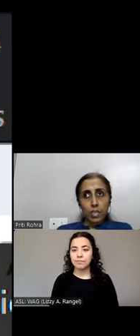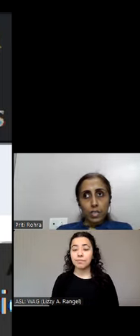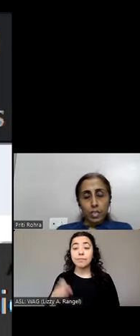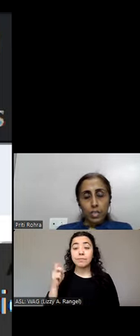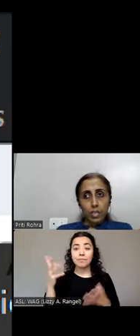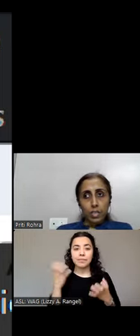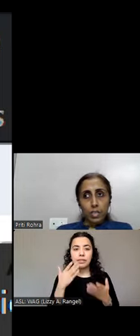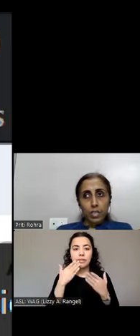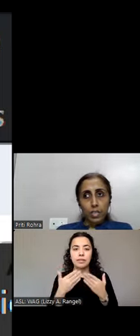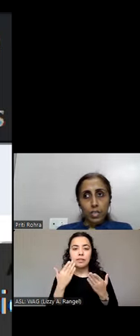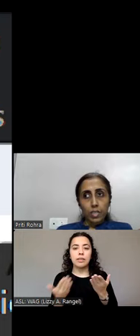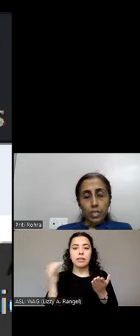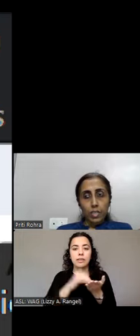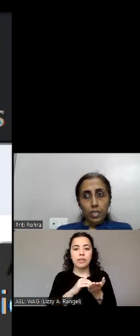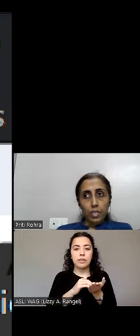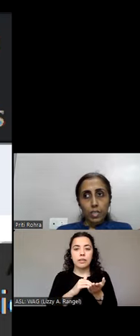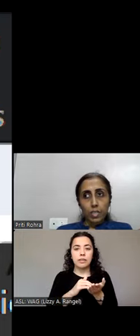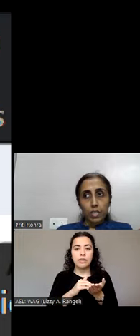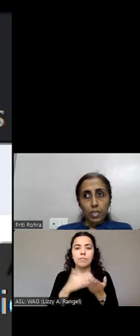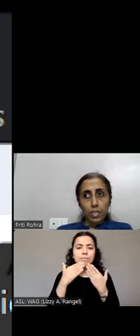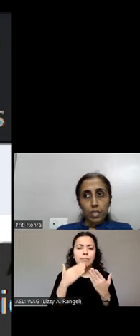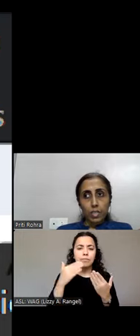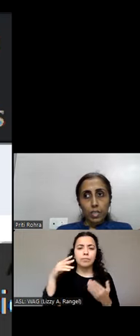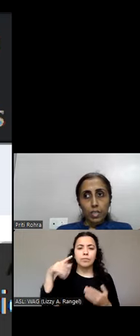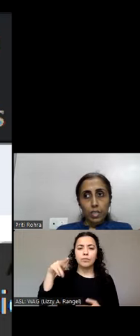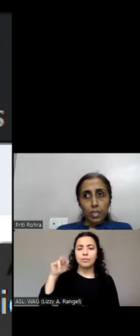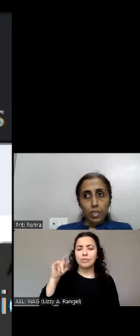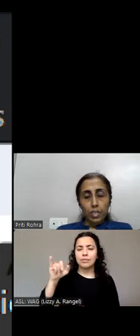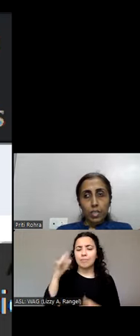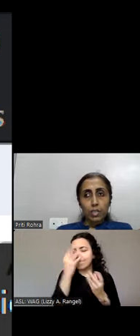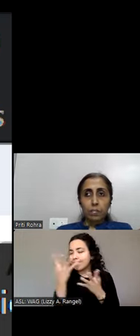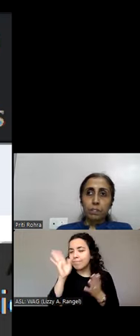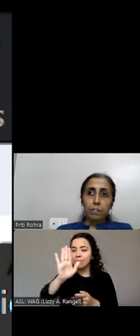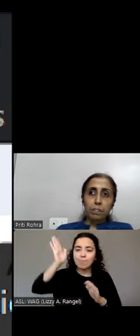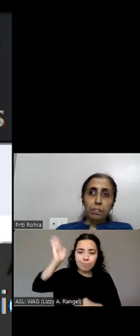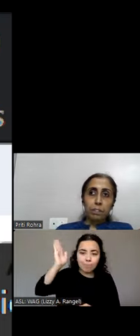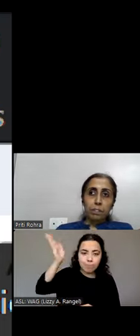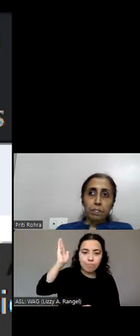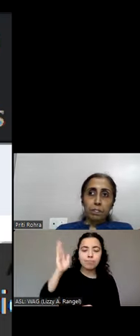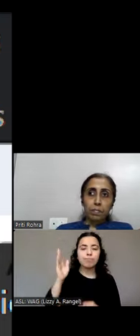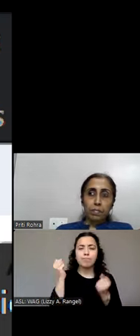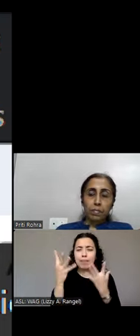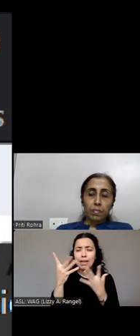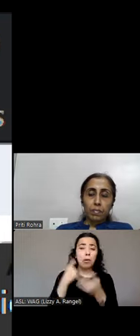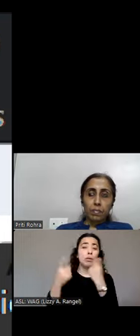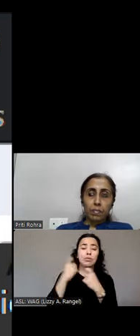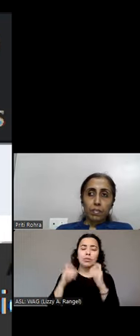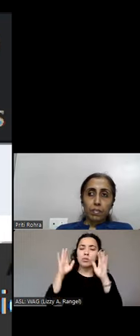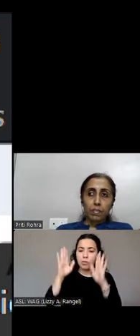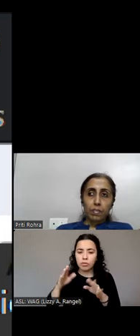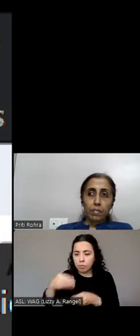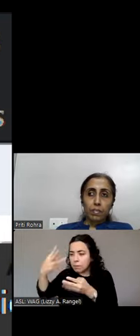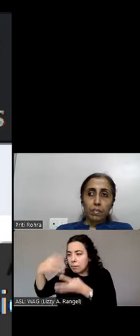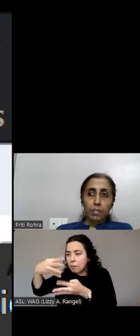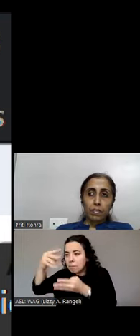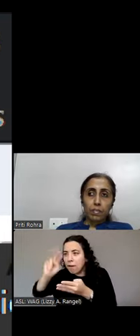again Priti for a lovely presentation. Great to see so many questions in the Q&A and comments in